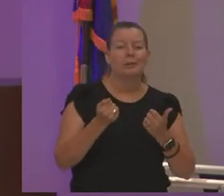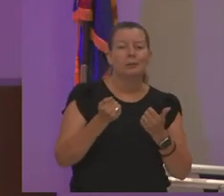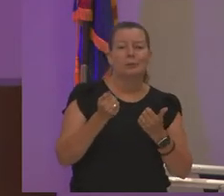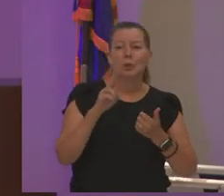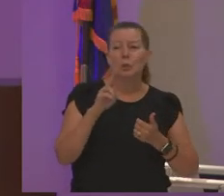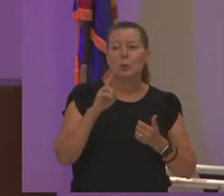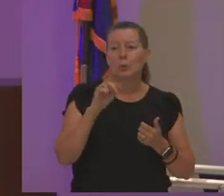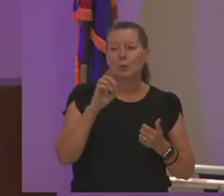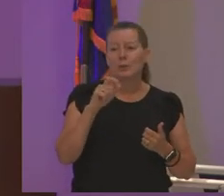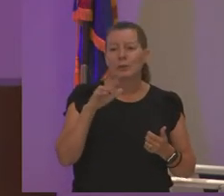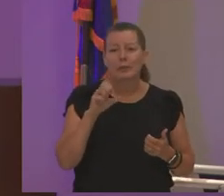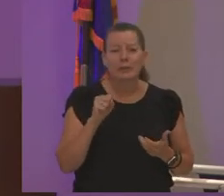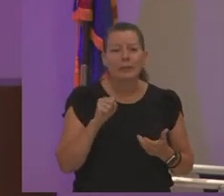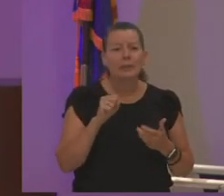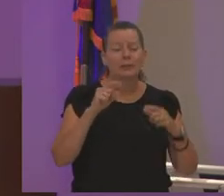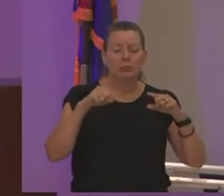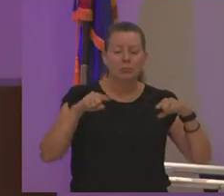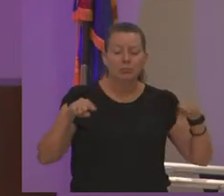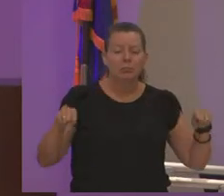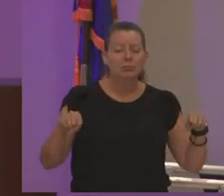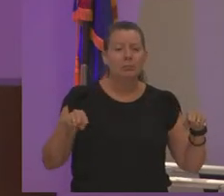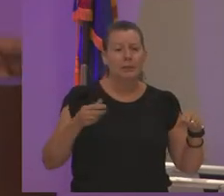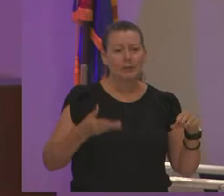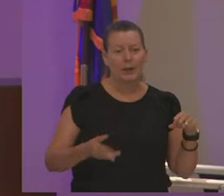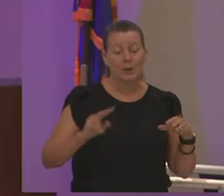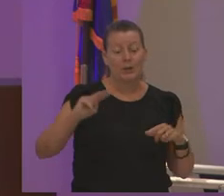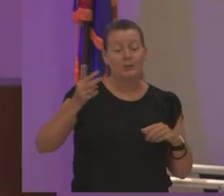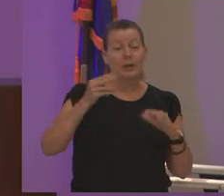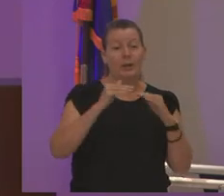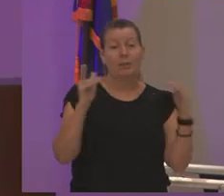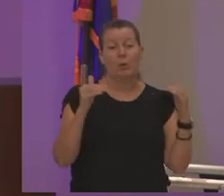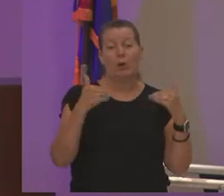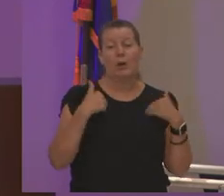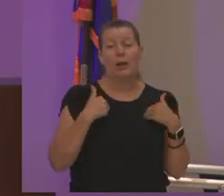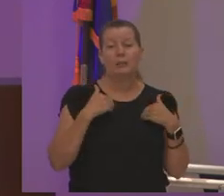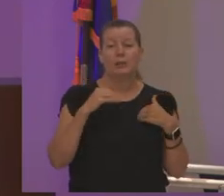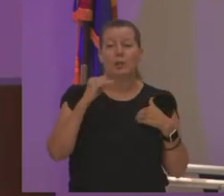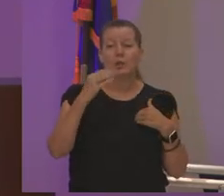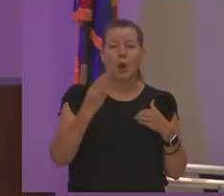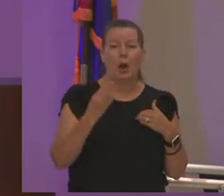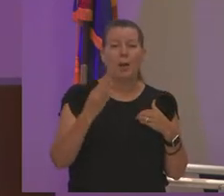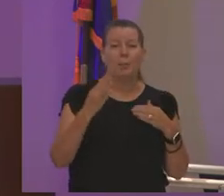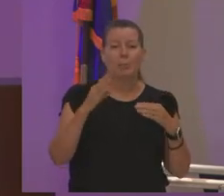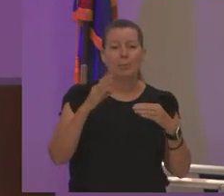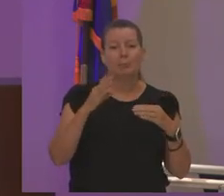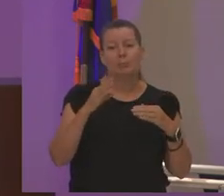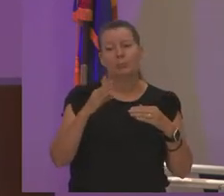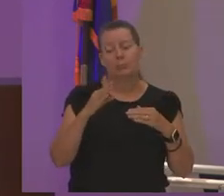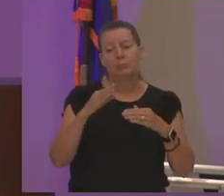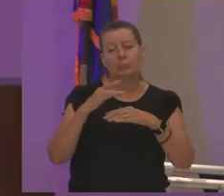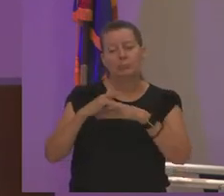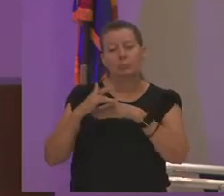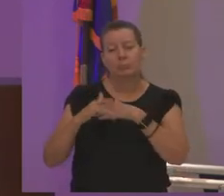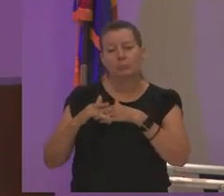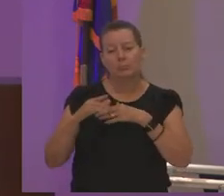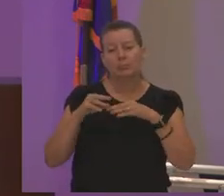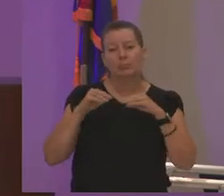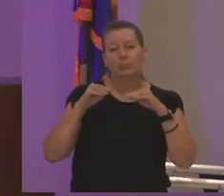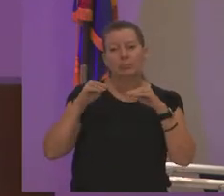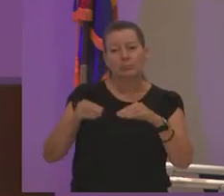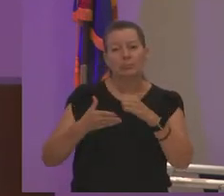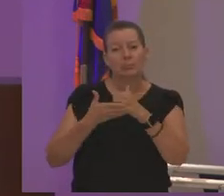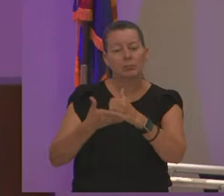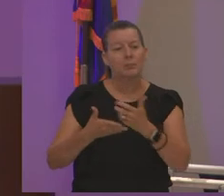need help with is there on the second floor it has job placement and financial literacy it has a